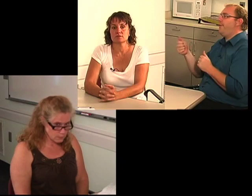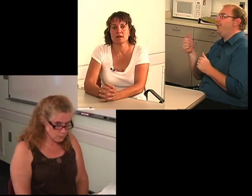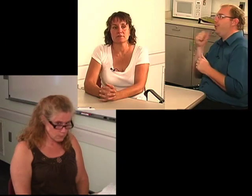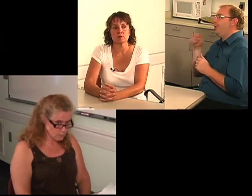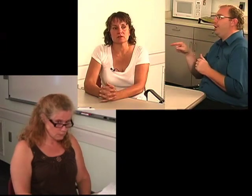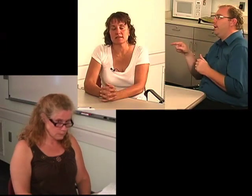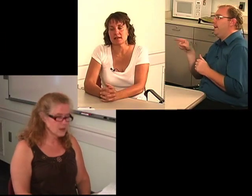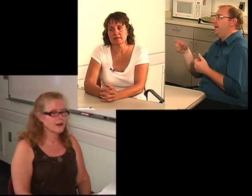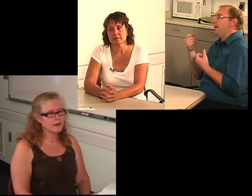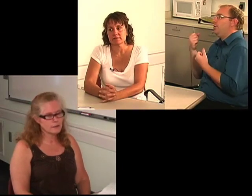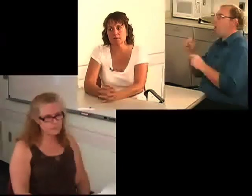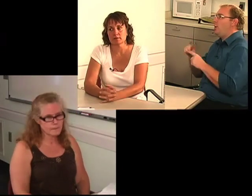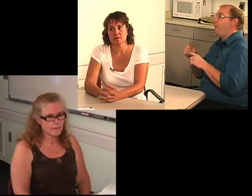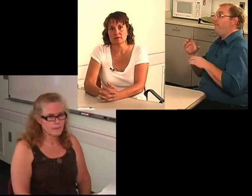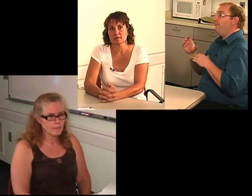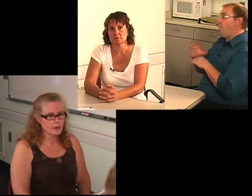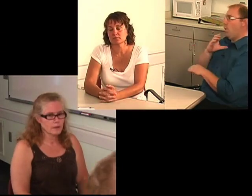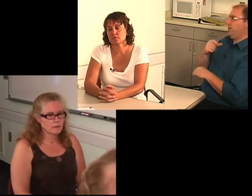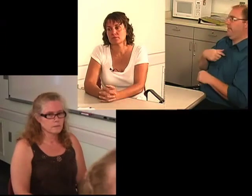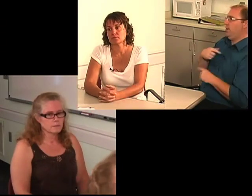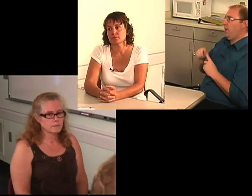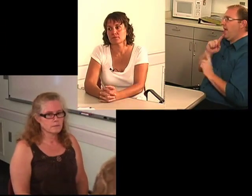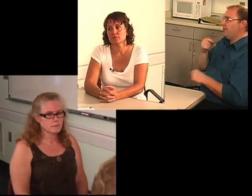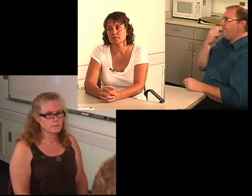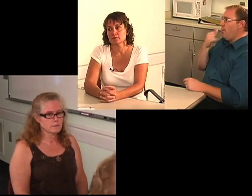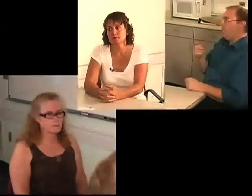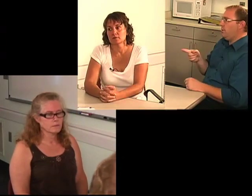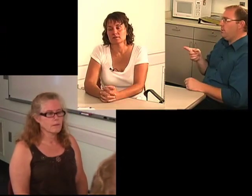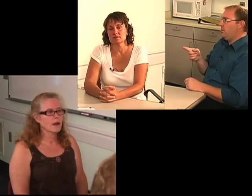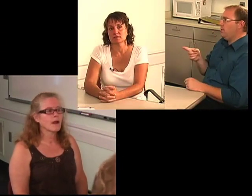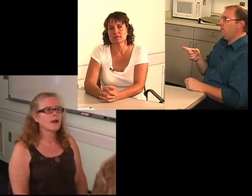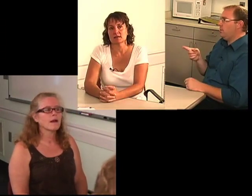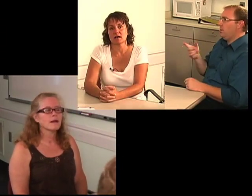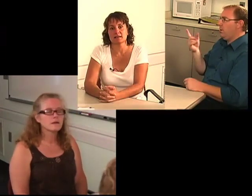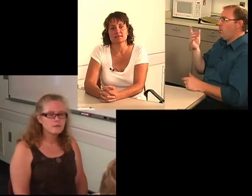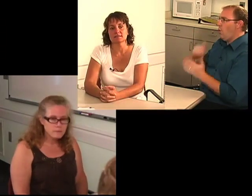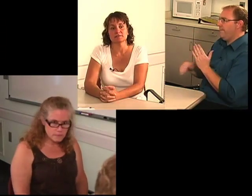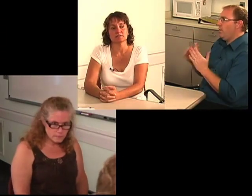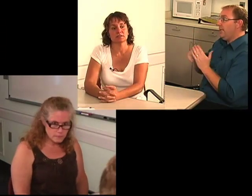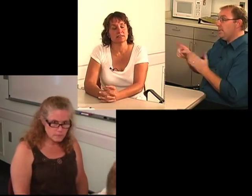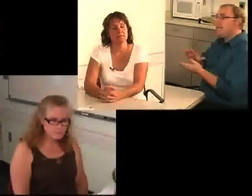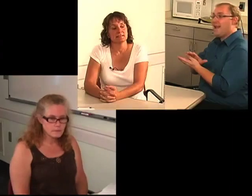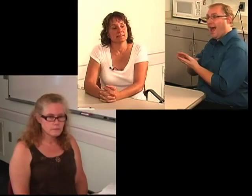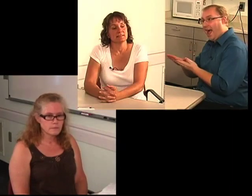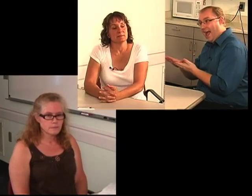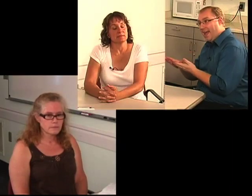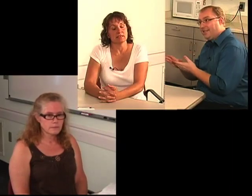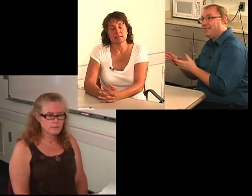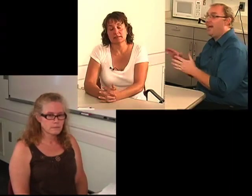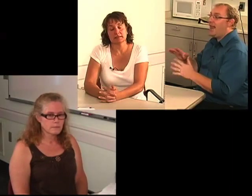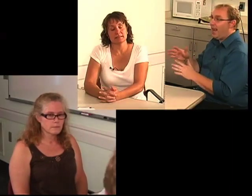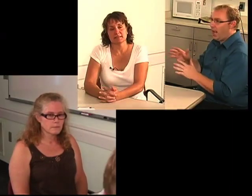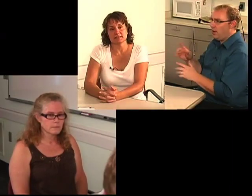trying to force me to answer the phone. She was nice, but -